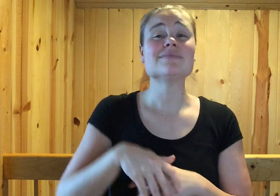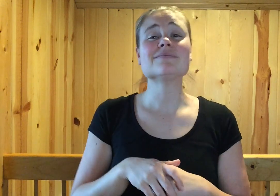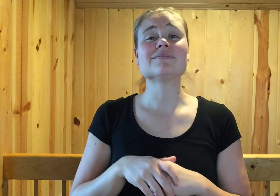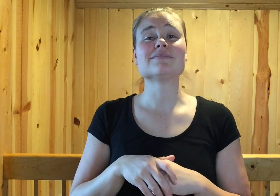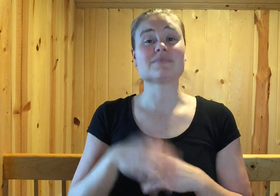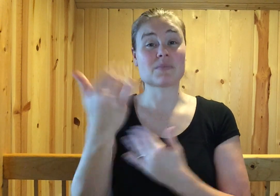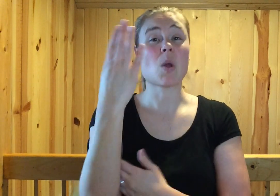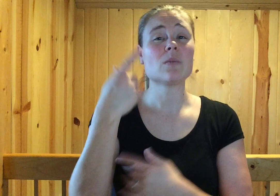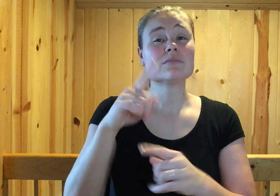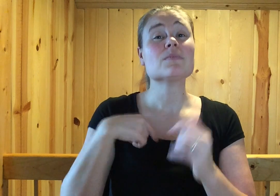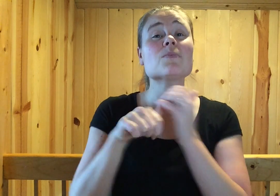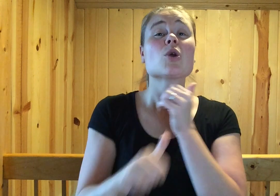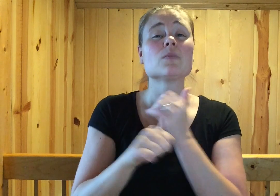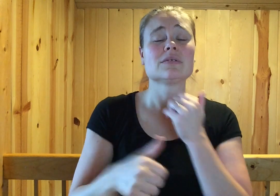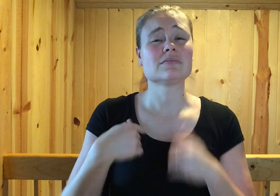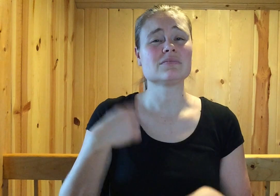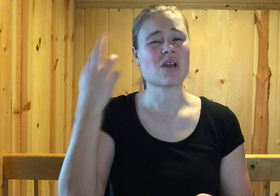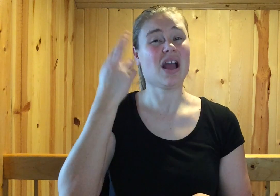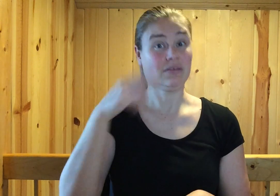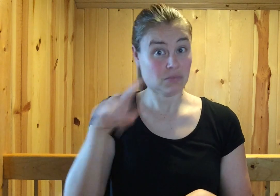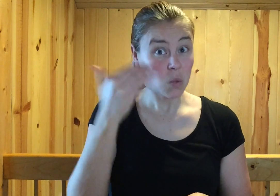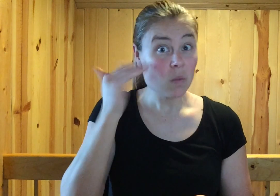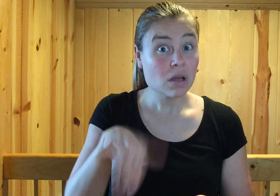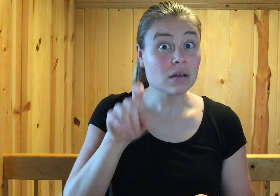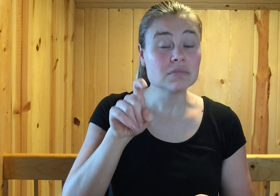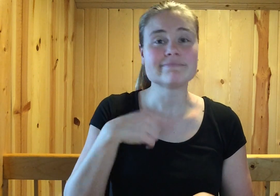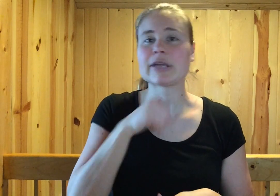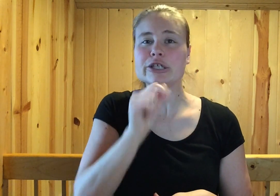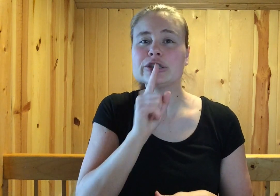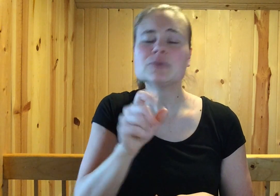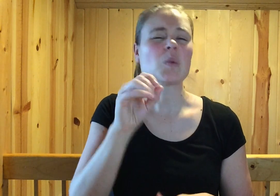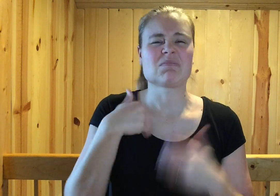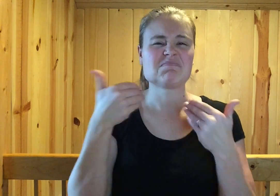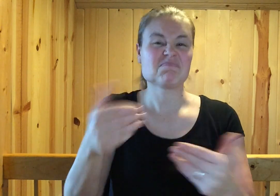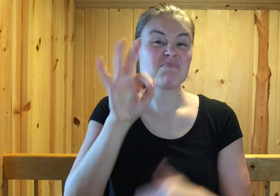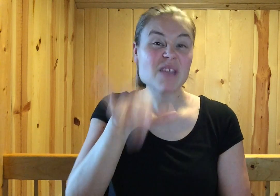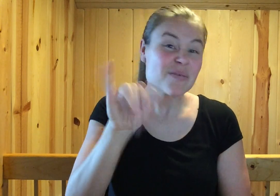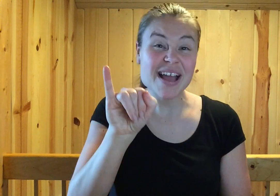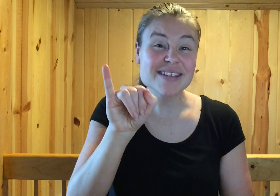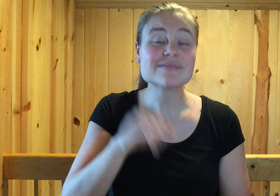This morning, I was pooping and I realized something. I am not sure if you already know this so I go ahead and share this with you.